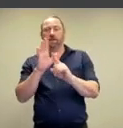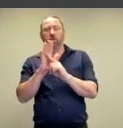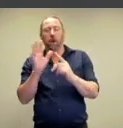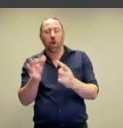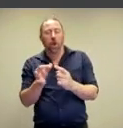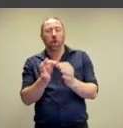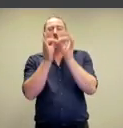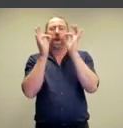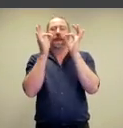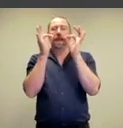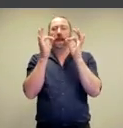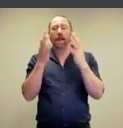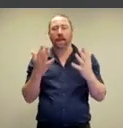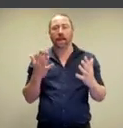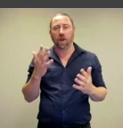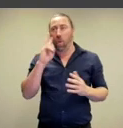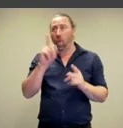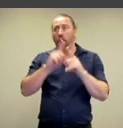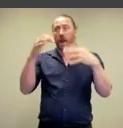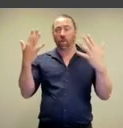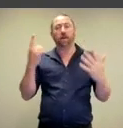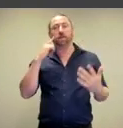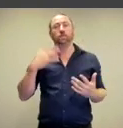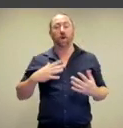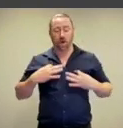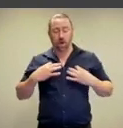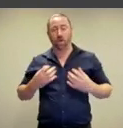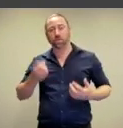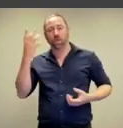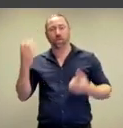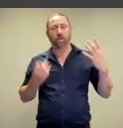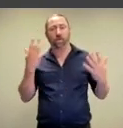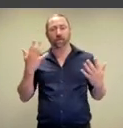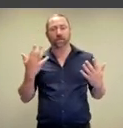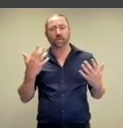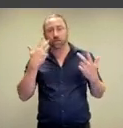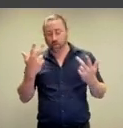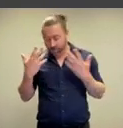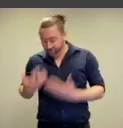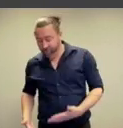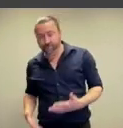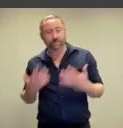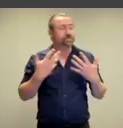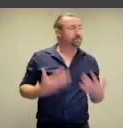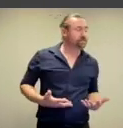like no one and this removal